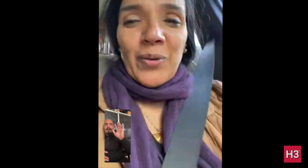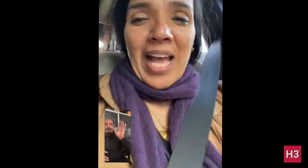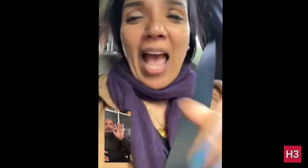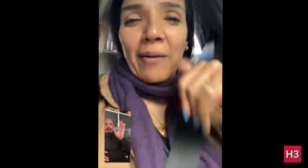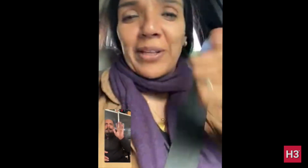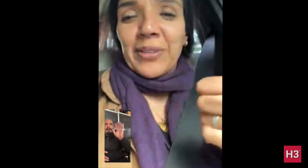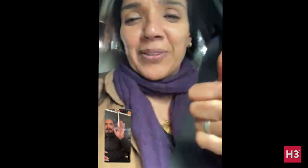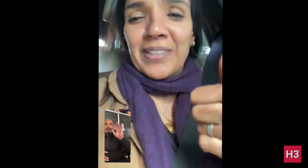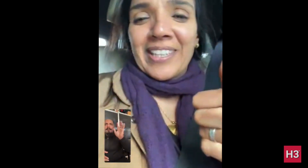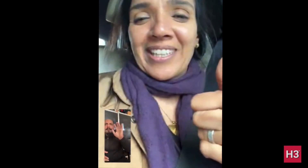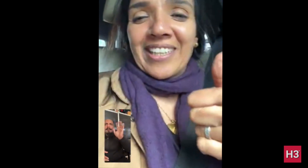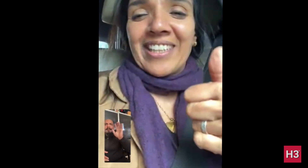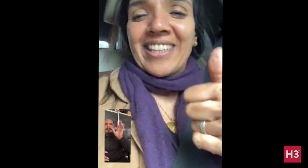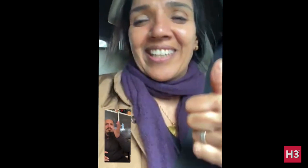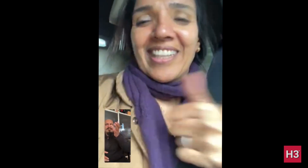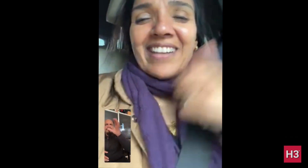Hello, how are you?